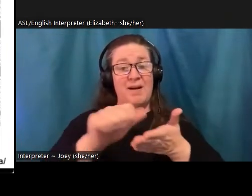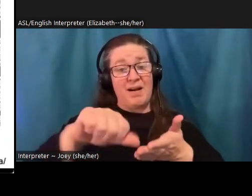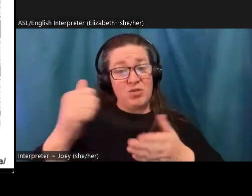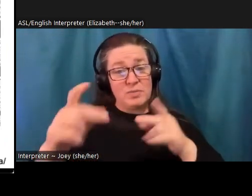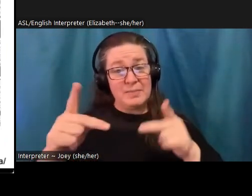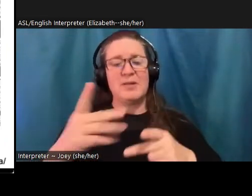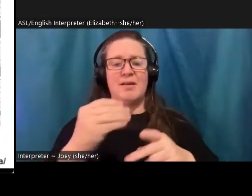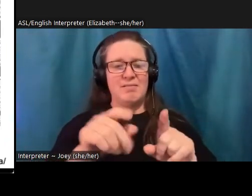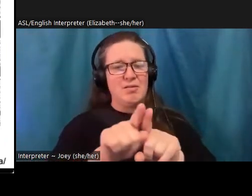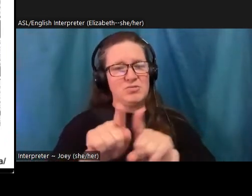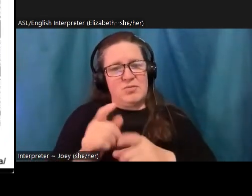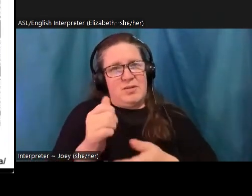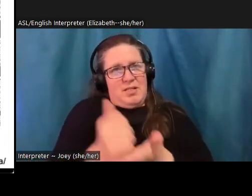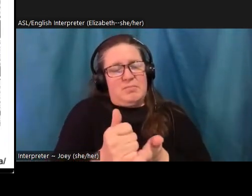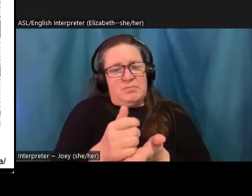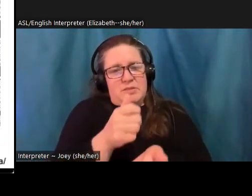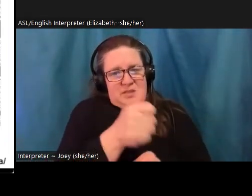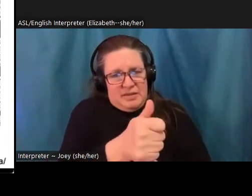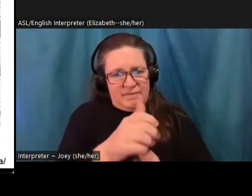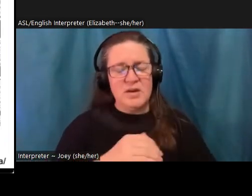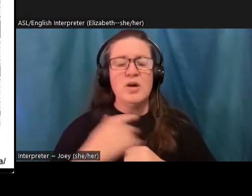them recognize their response as a sign of compassion and